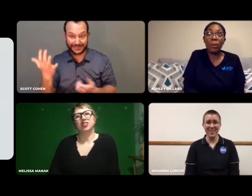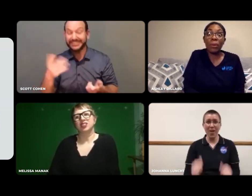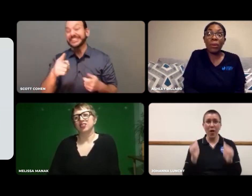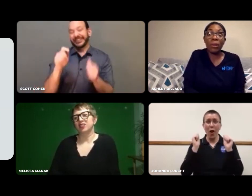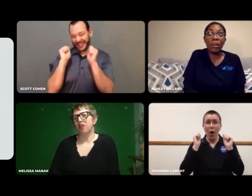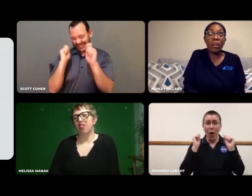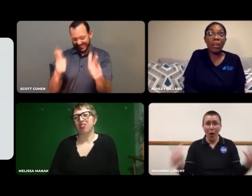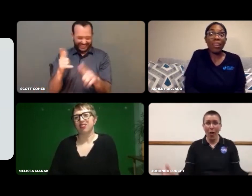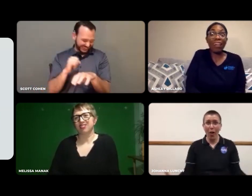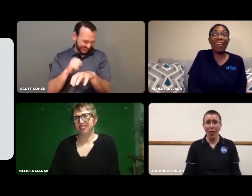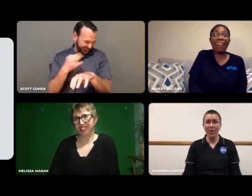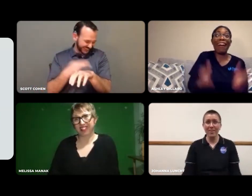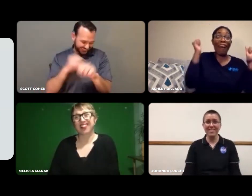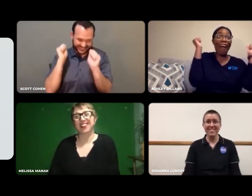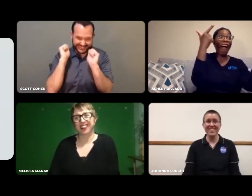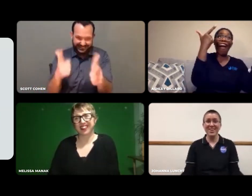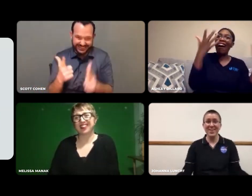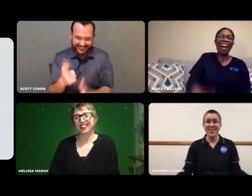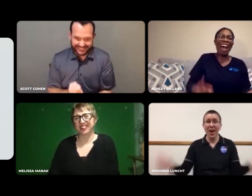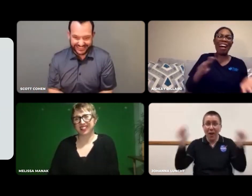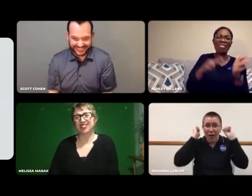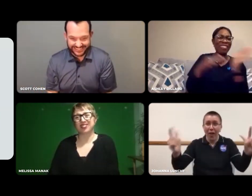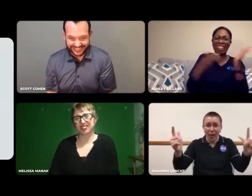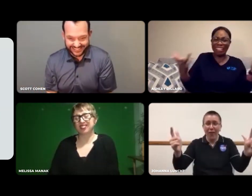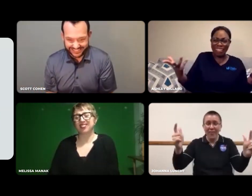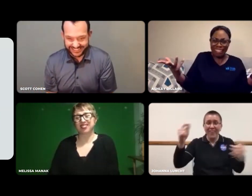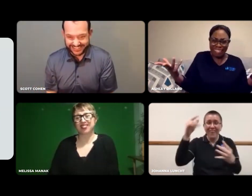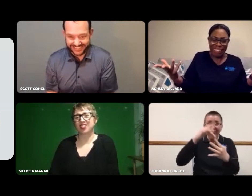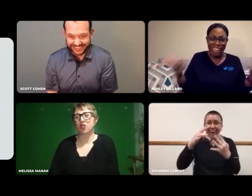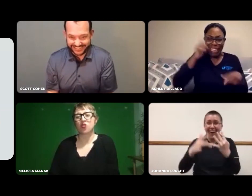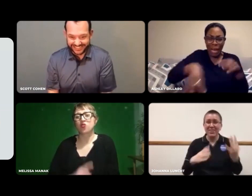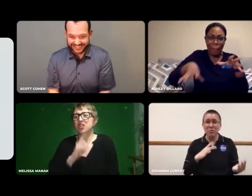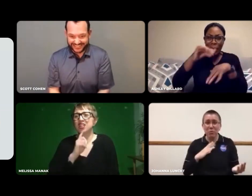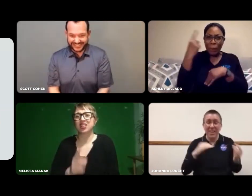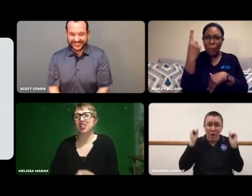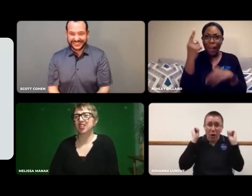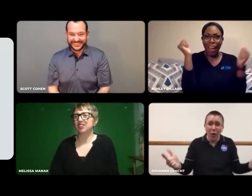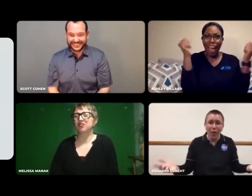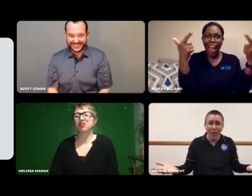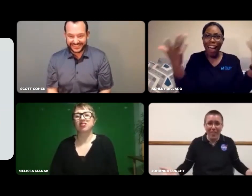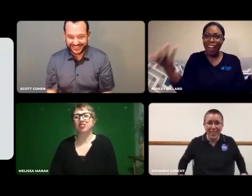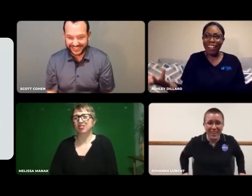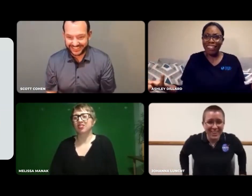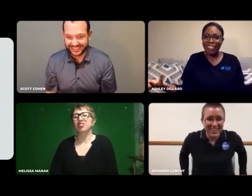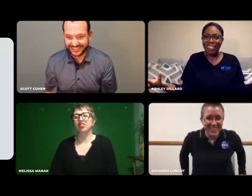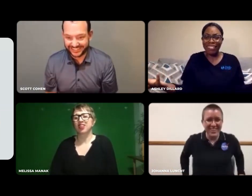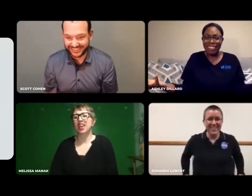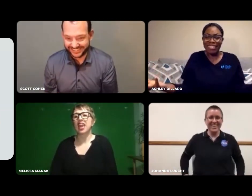All of them! We can't pick one! All!